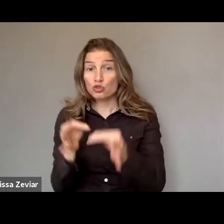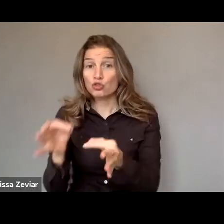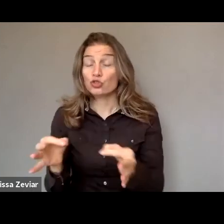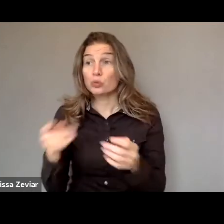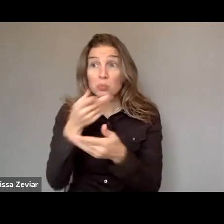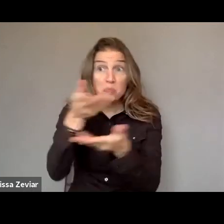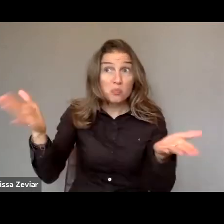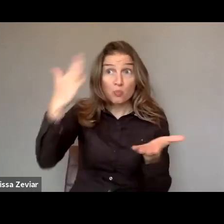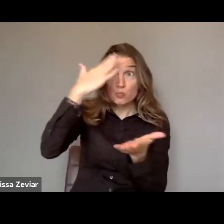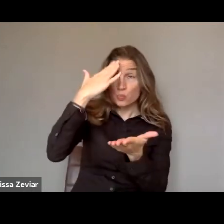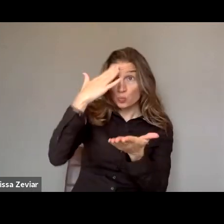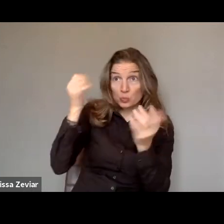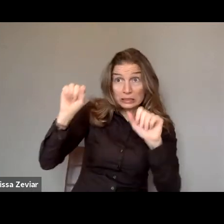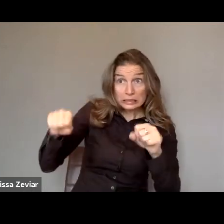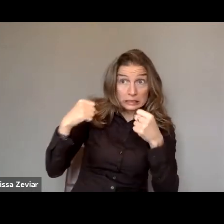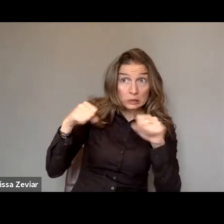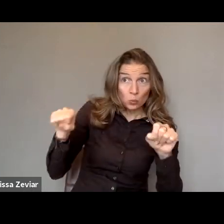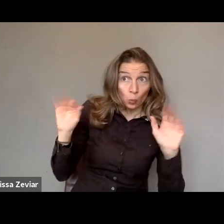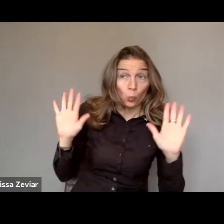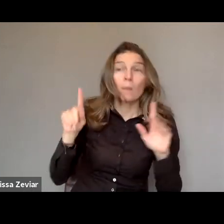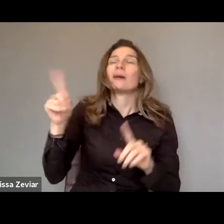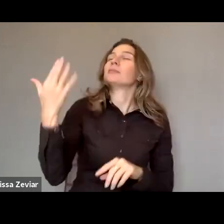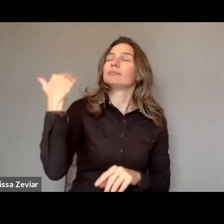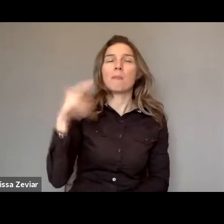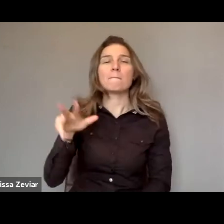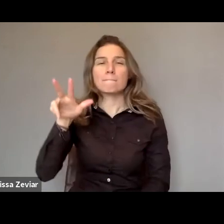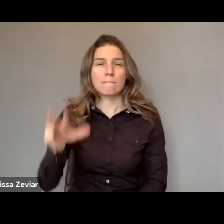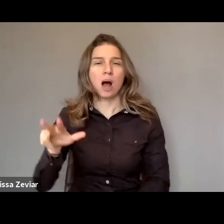but basically the strategy was launched in March with the idea to see